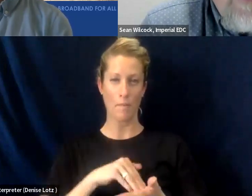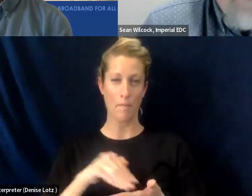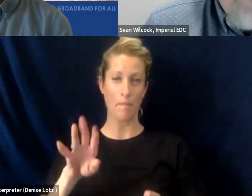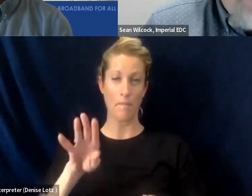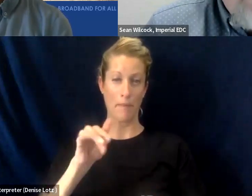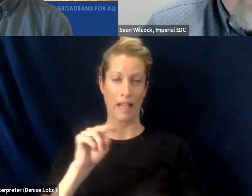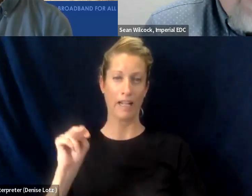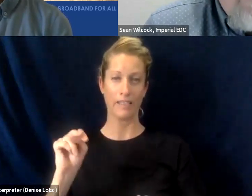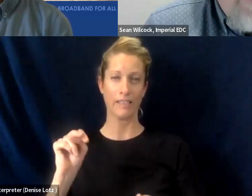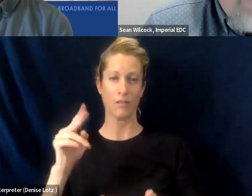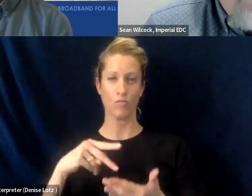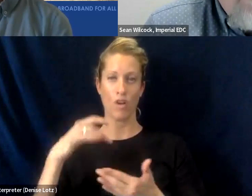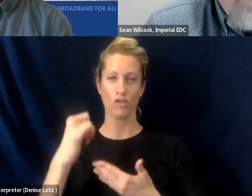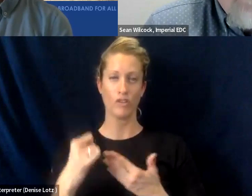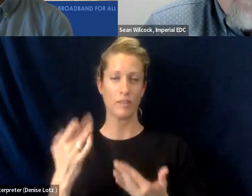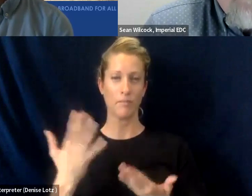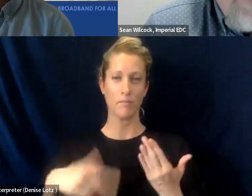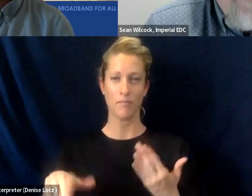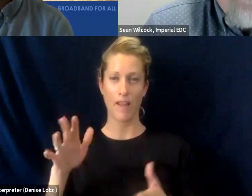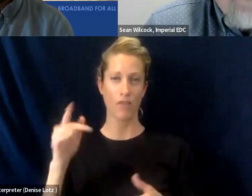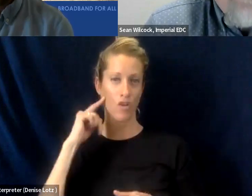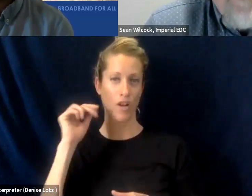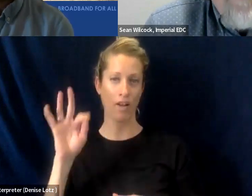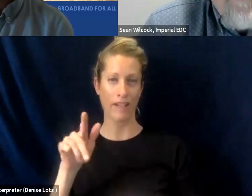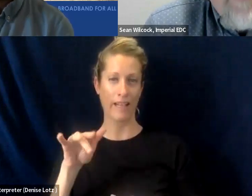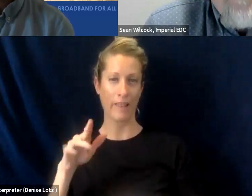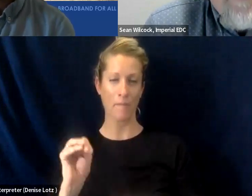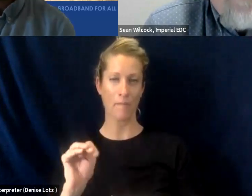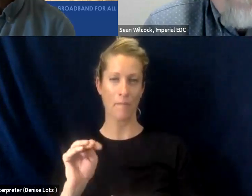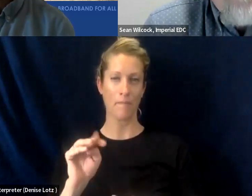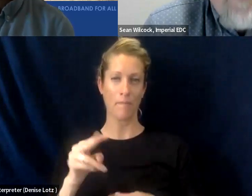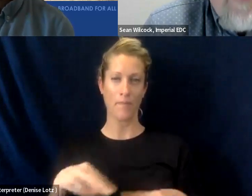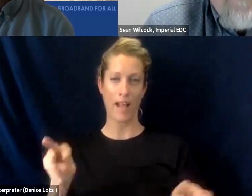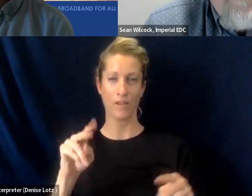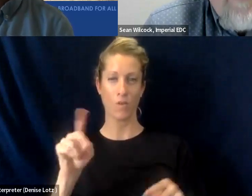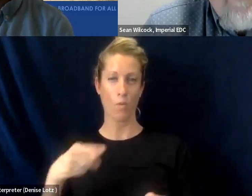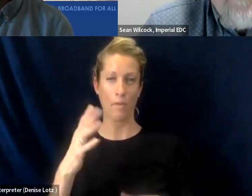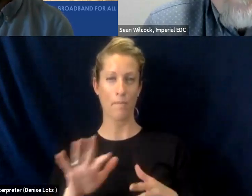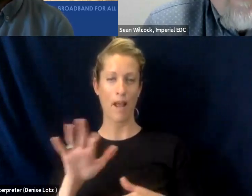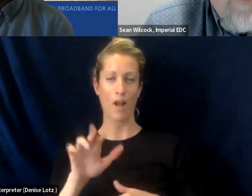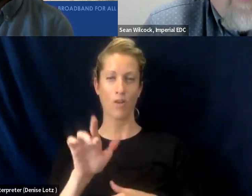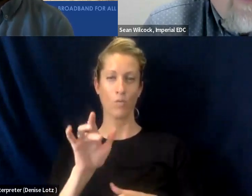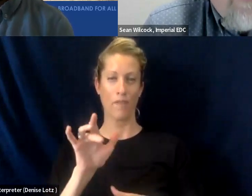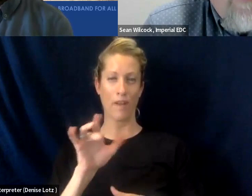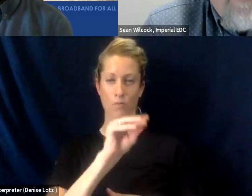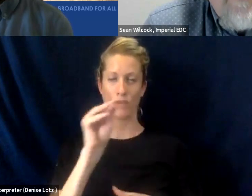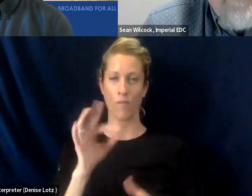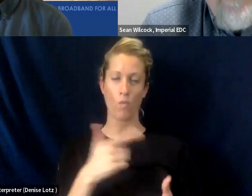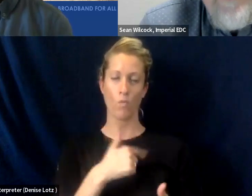of you may or may not have heard of Lithium Valley, but that's really only about 25 of what we're working on currently.